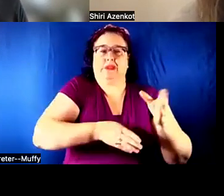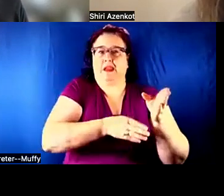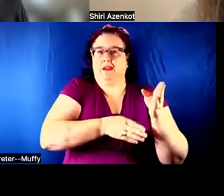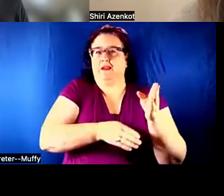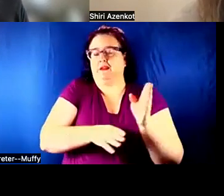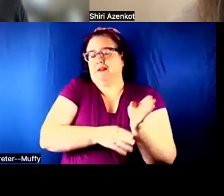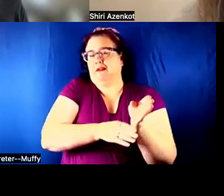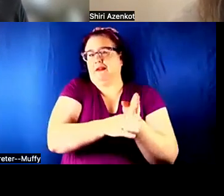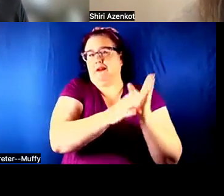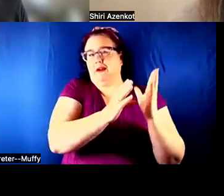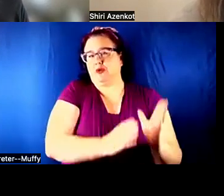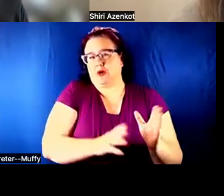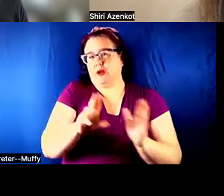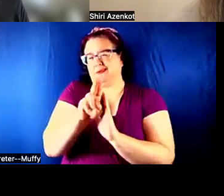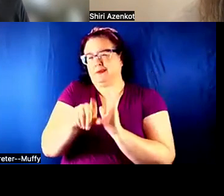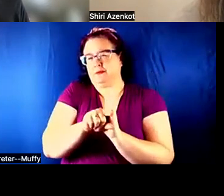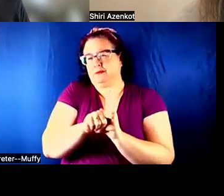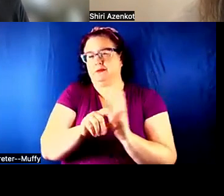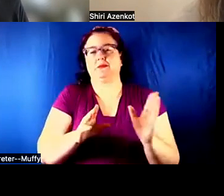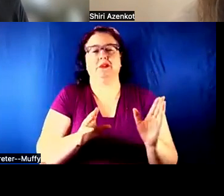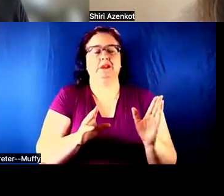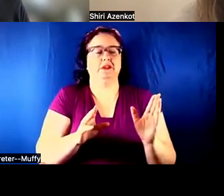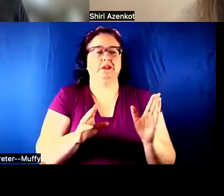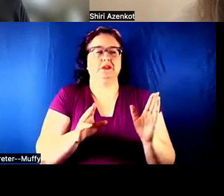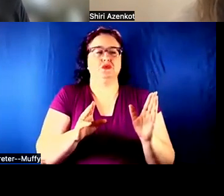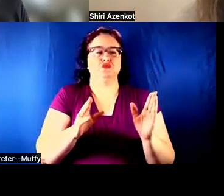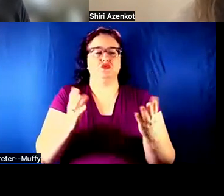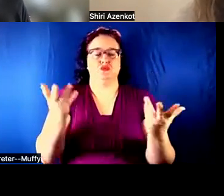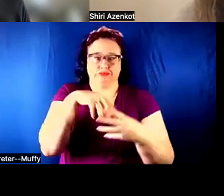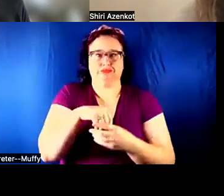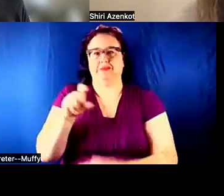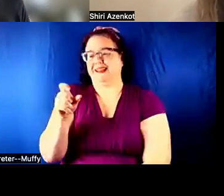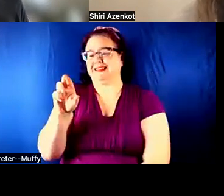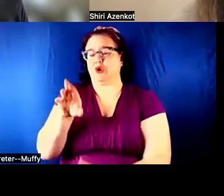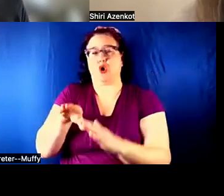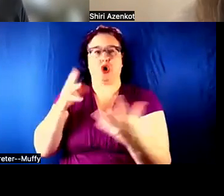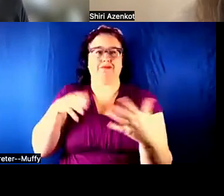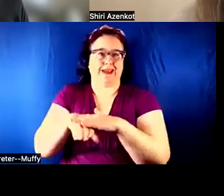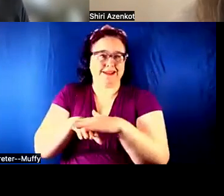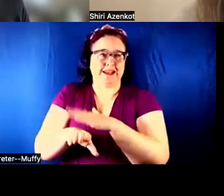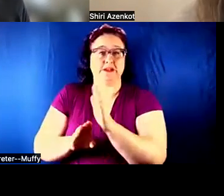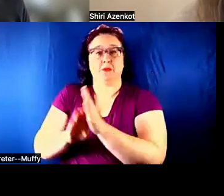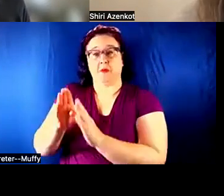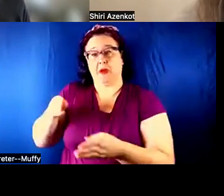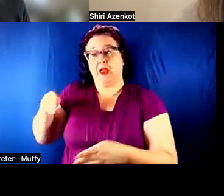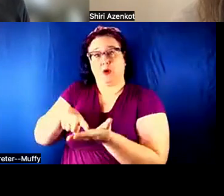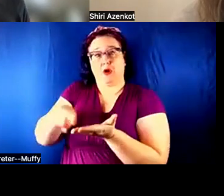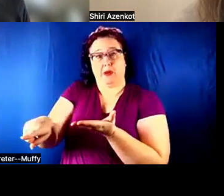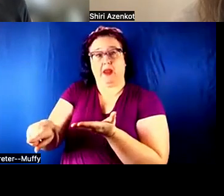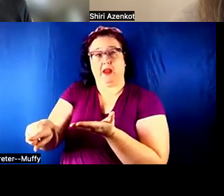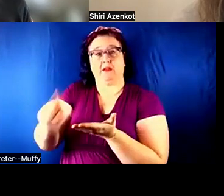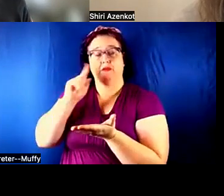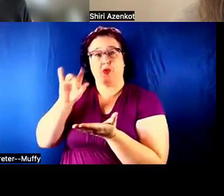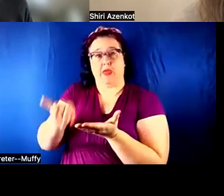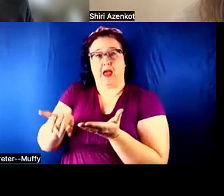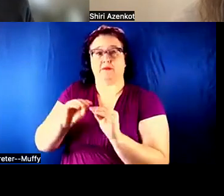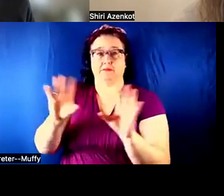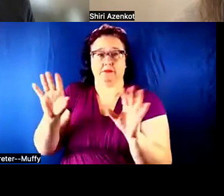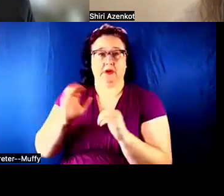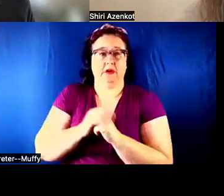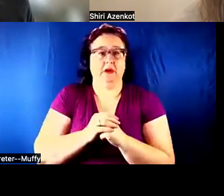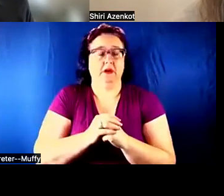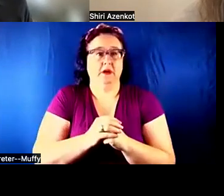INVOLVED IN XR ACCESS DEVELOPMENT. WE ARE ALSO PAYING THEM FOR THAT. OBVIOUSLY, IT IS NOT ENOUGH.